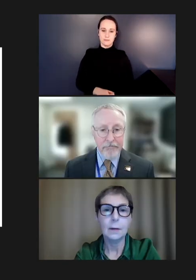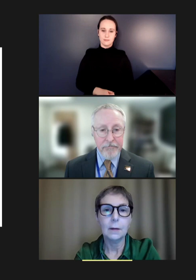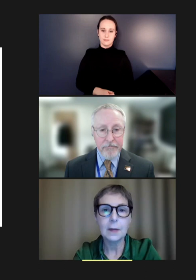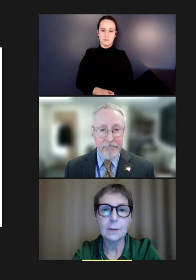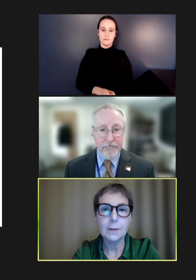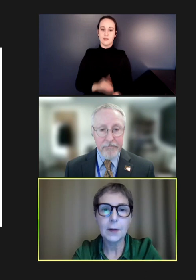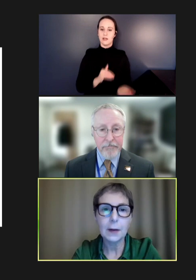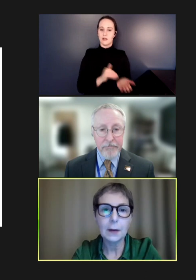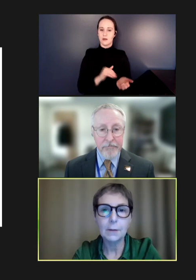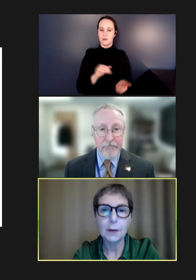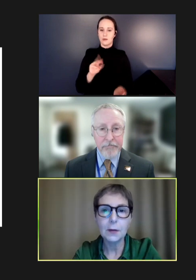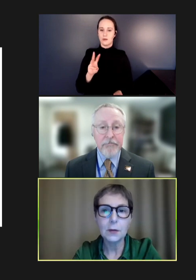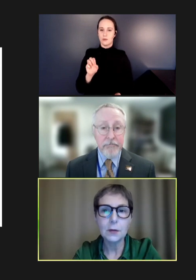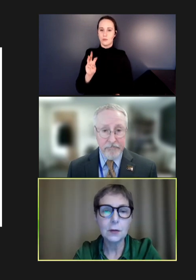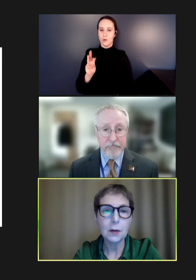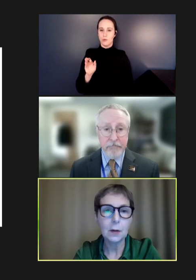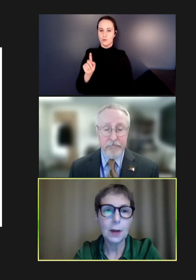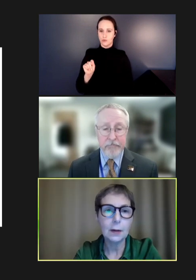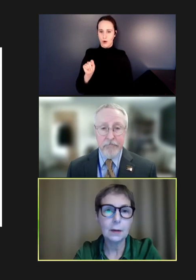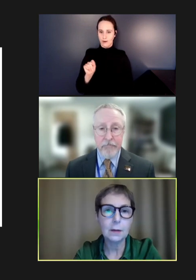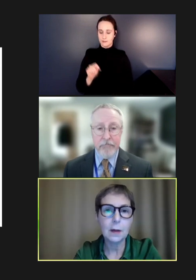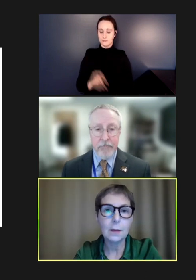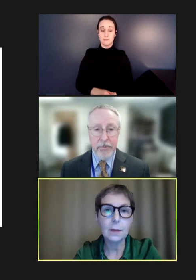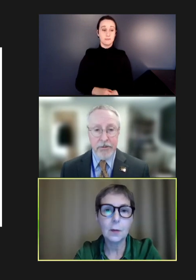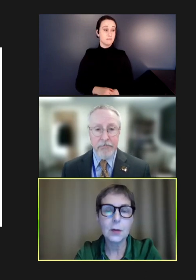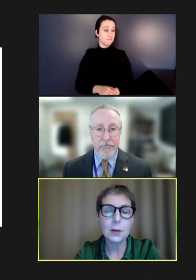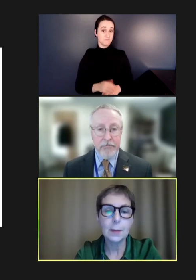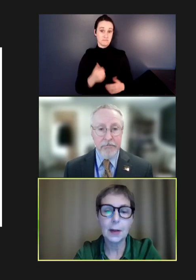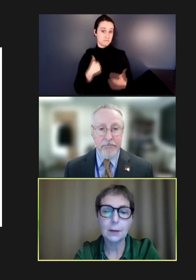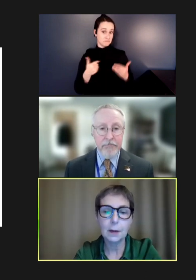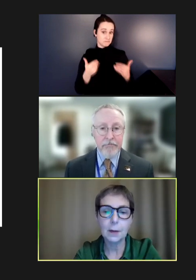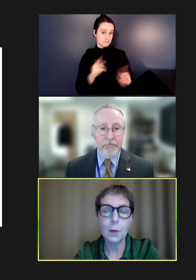Natasha Crowcroft: Thanks. And if I should go ahead and answer the question about why